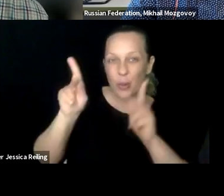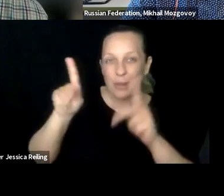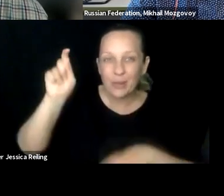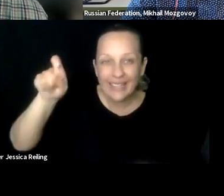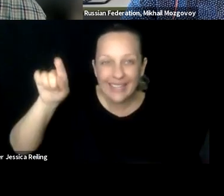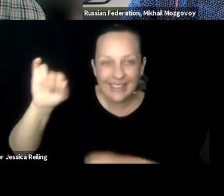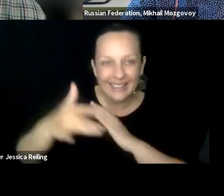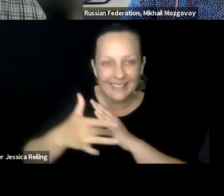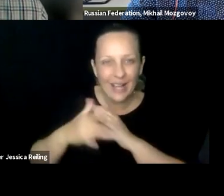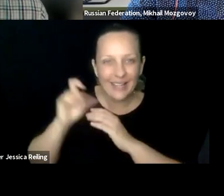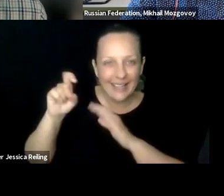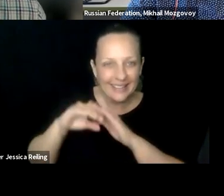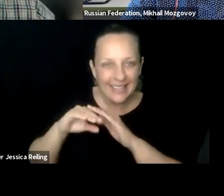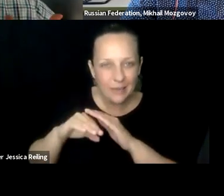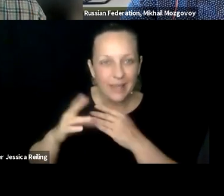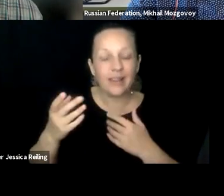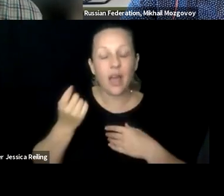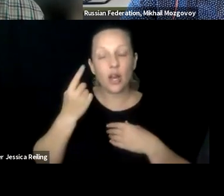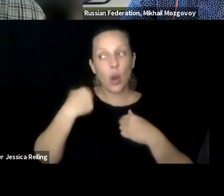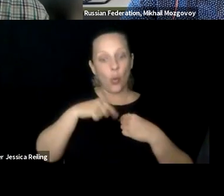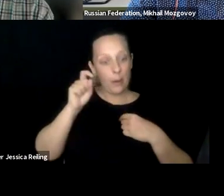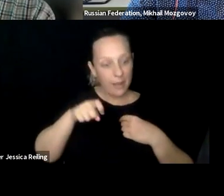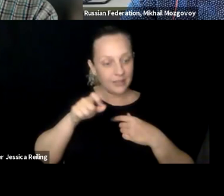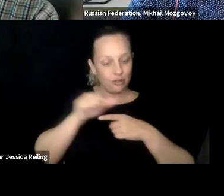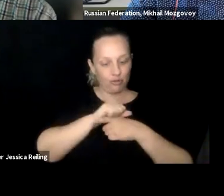disabilities, it has much less impact.